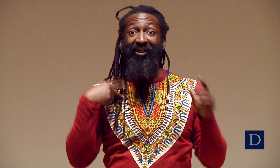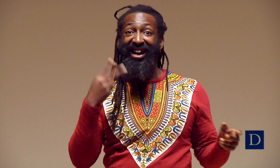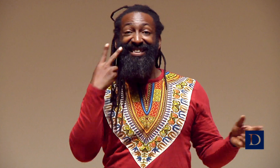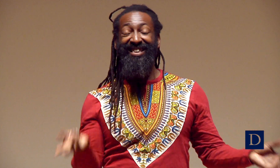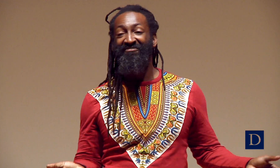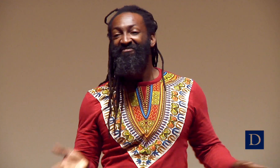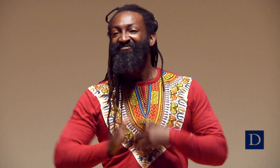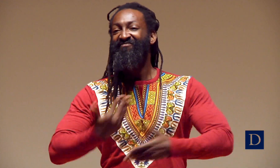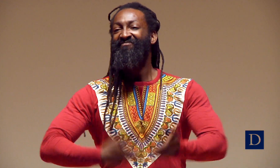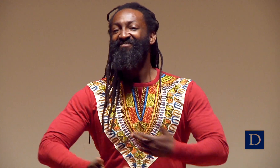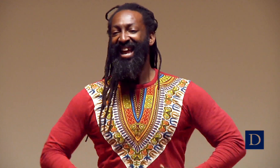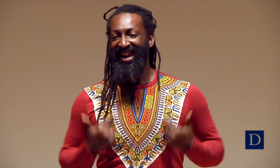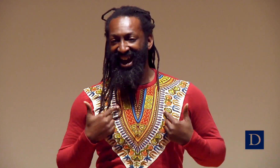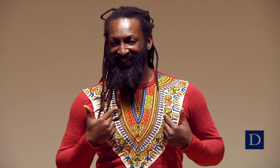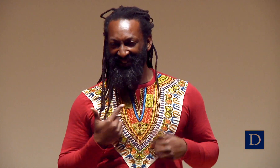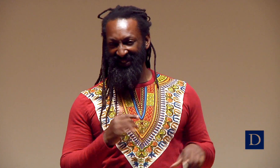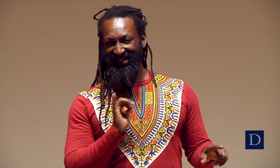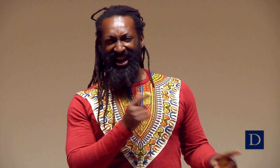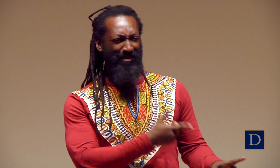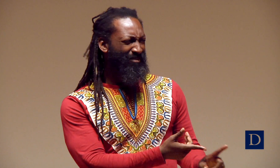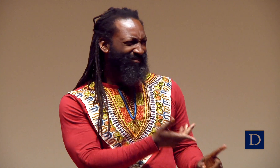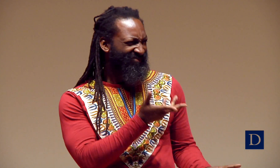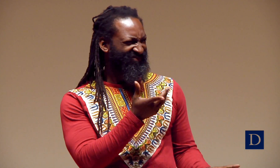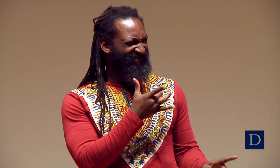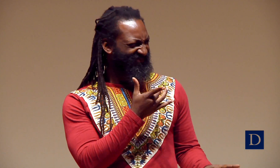And you put them on, and then all of the sudden you can see, and you can go on with your life.